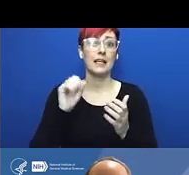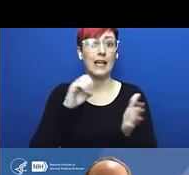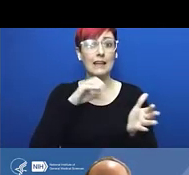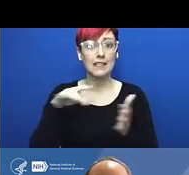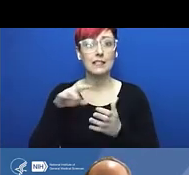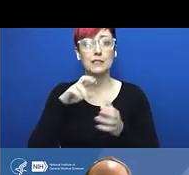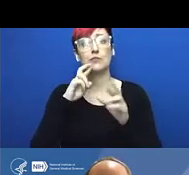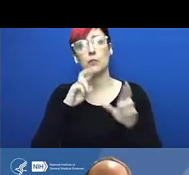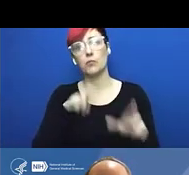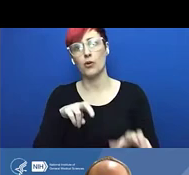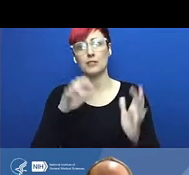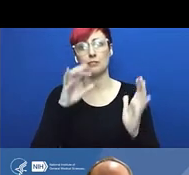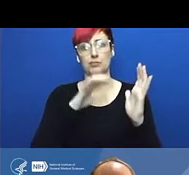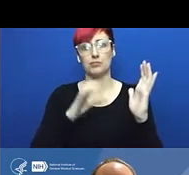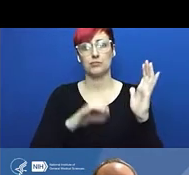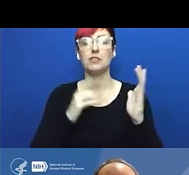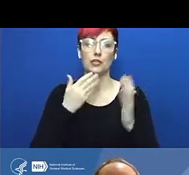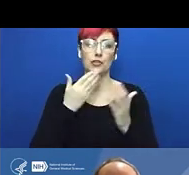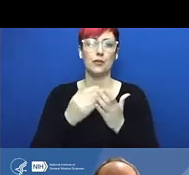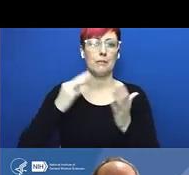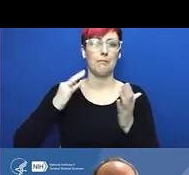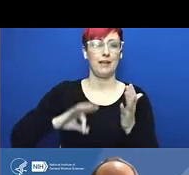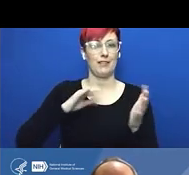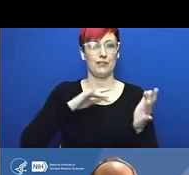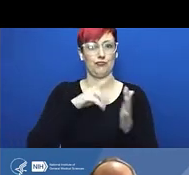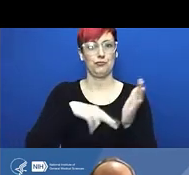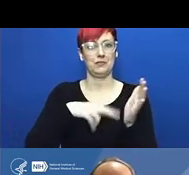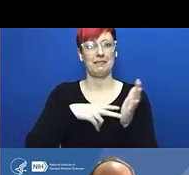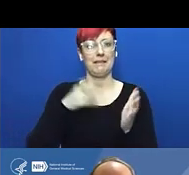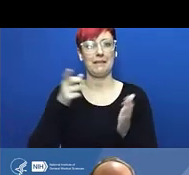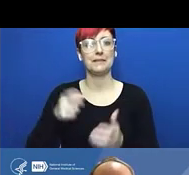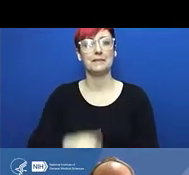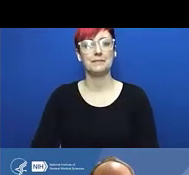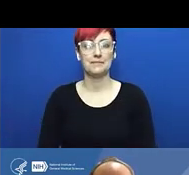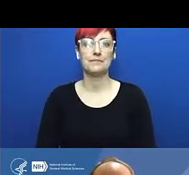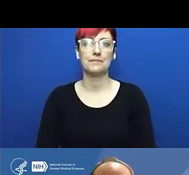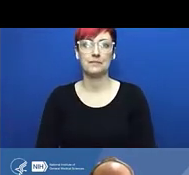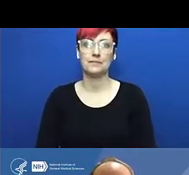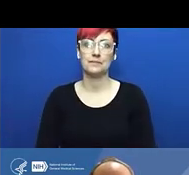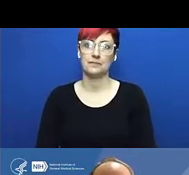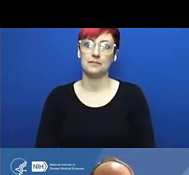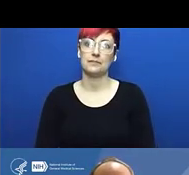Liza Bundesen: Which discussion? Jon Lorsch: It was about unite. Liza Bundesen: Oh, okay.